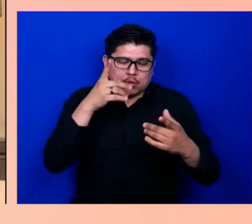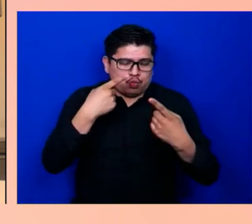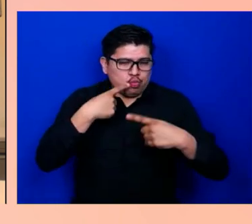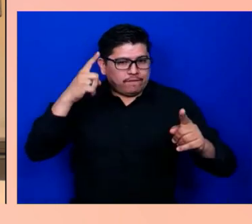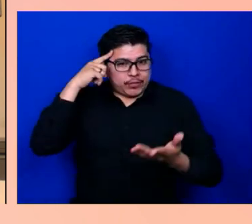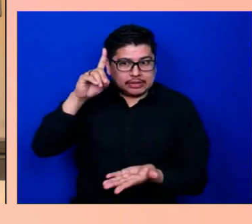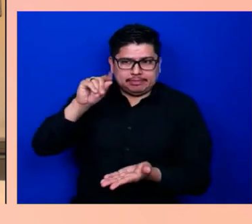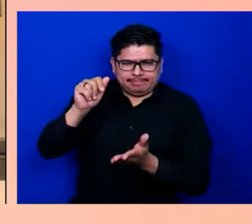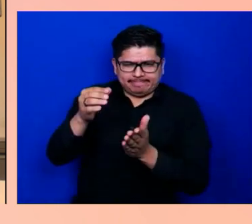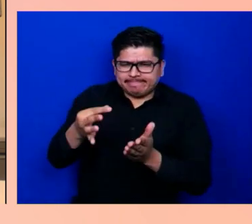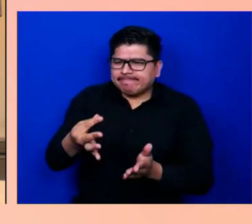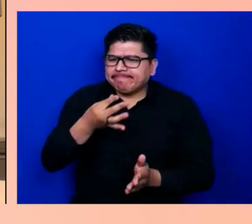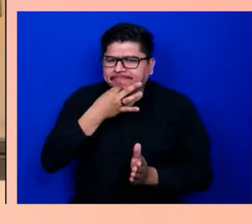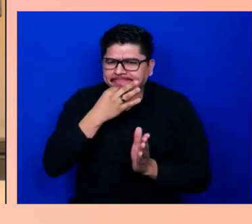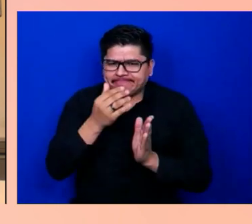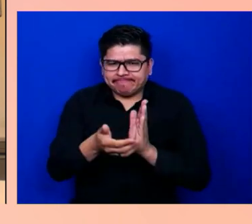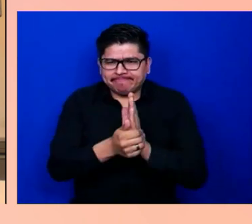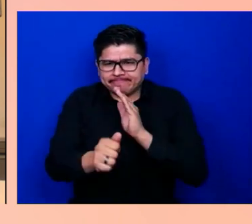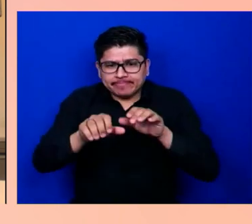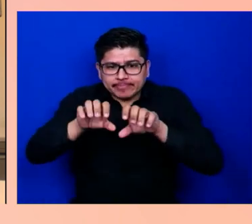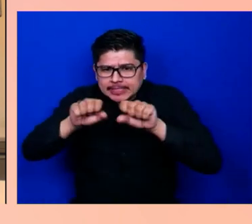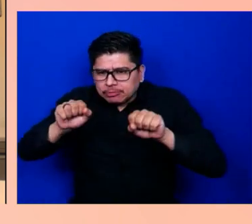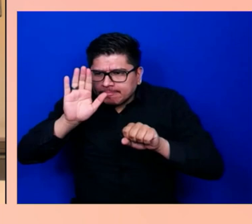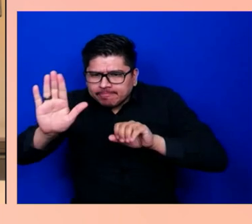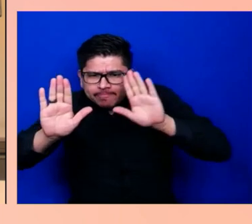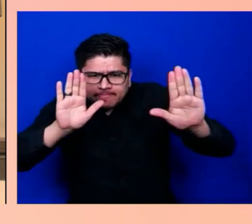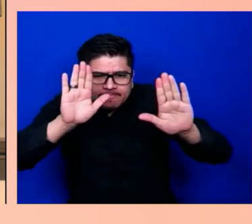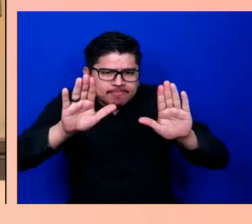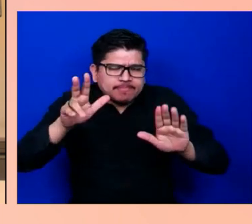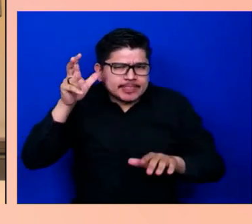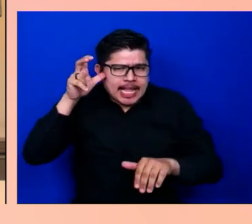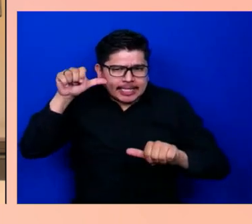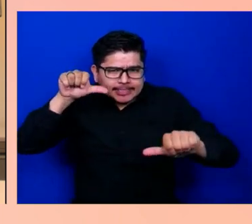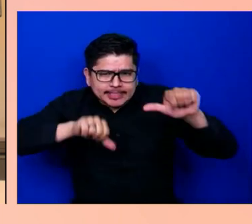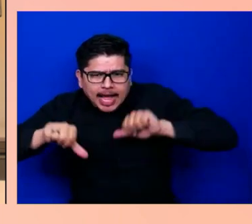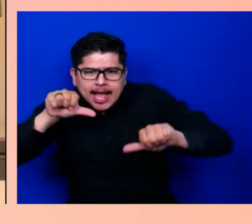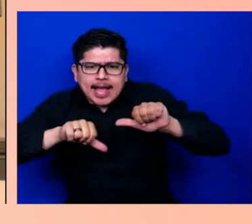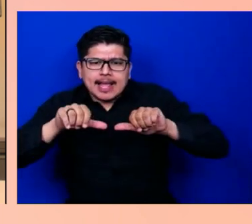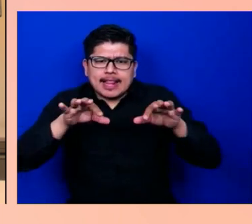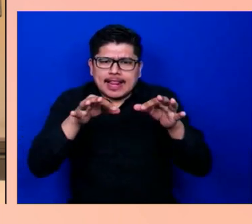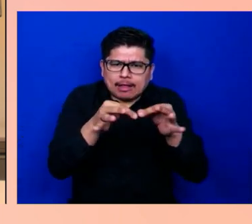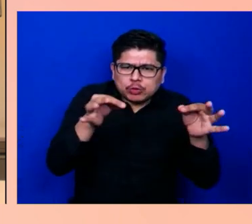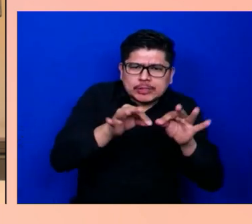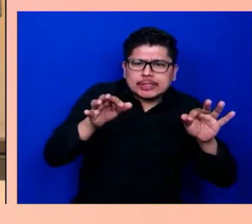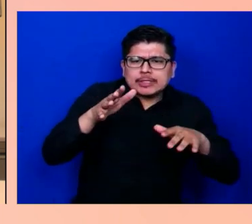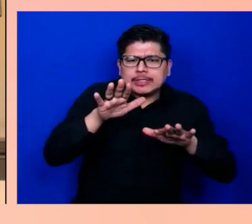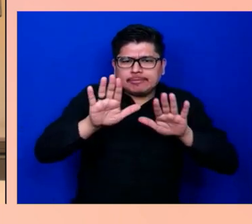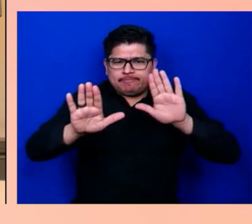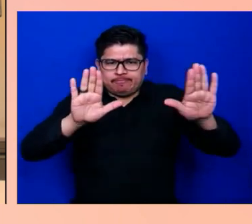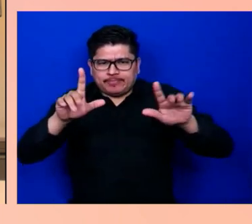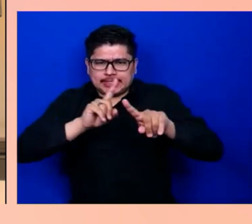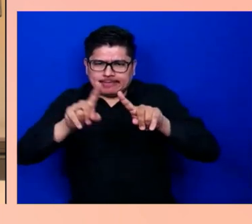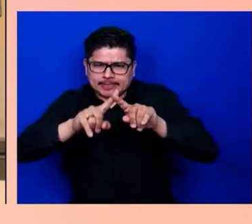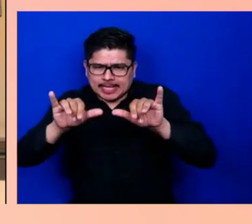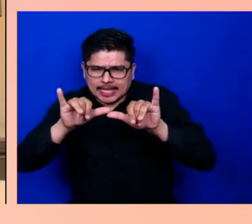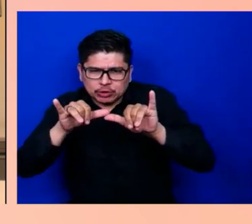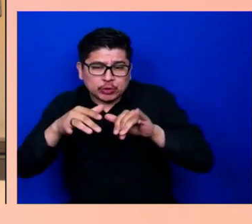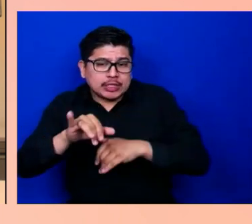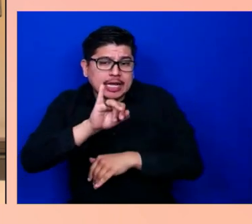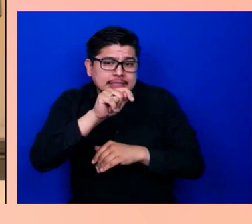and from people in speech and hearing science, and from people in engineering, and from people in information technology. There are not very many places